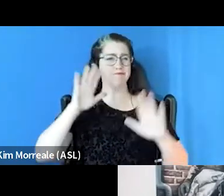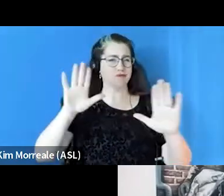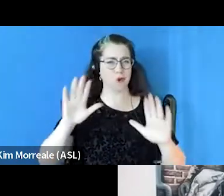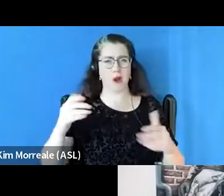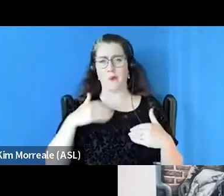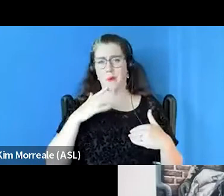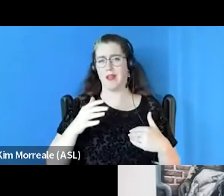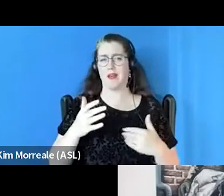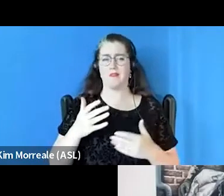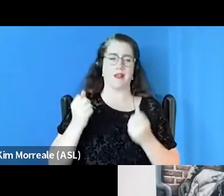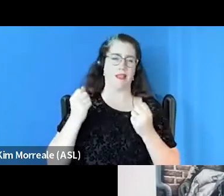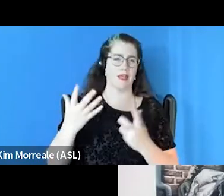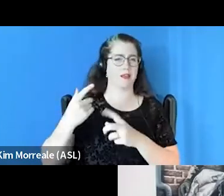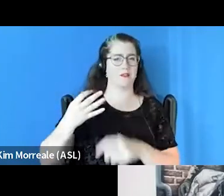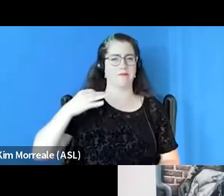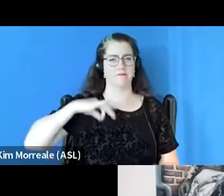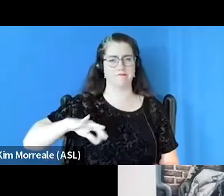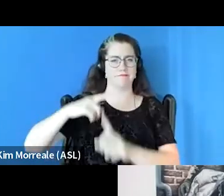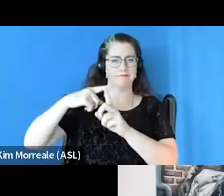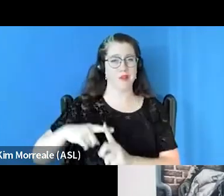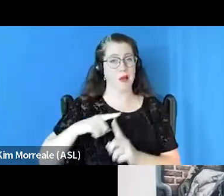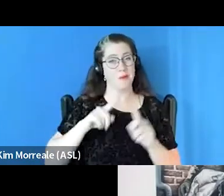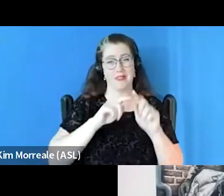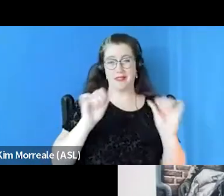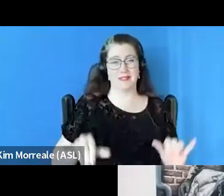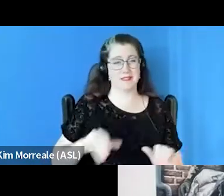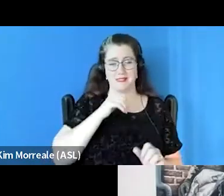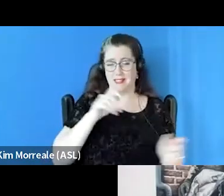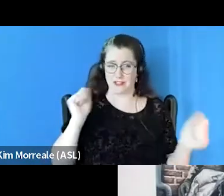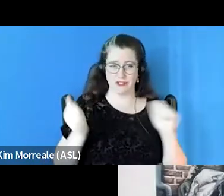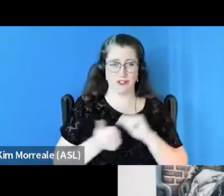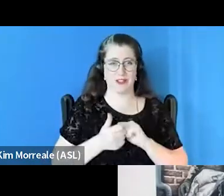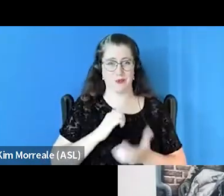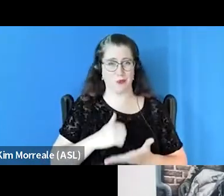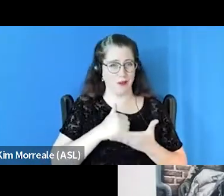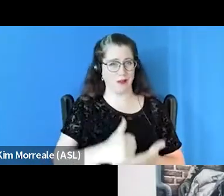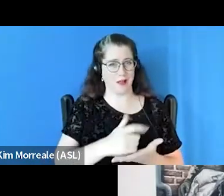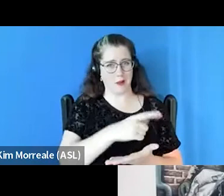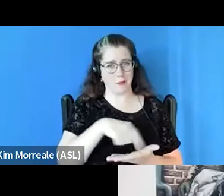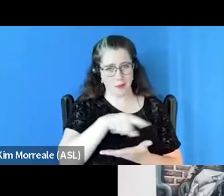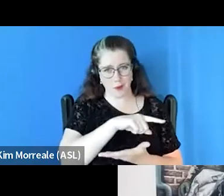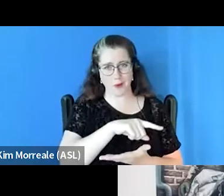but the system doesn't change in helping our members. And I'm talking about Fountain House or clients